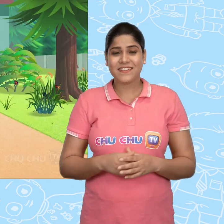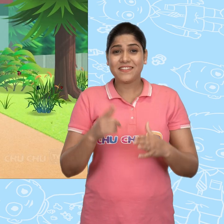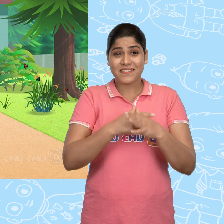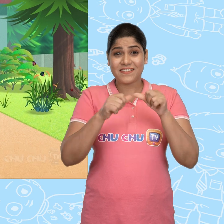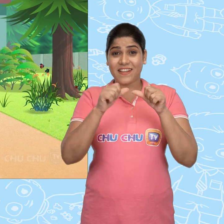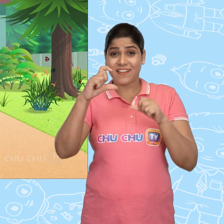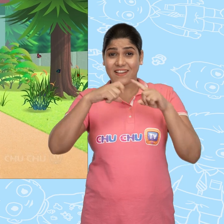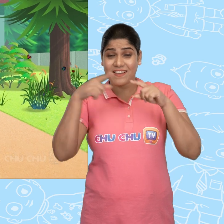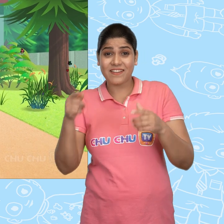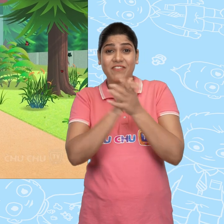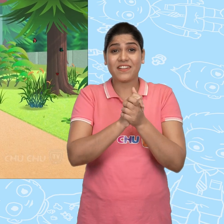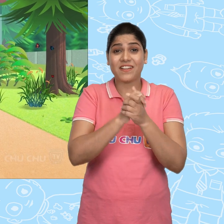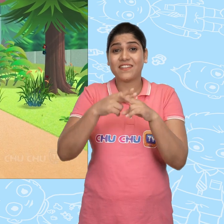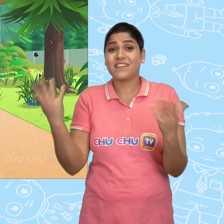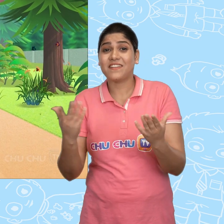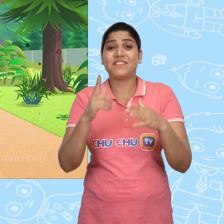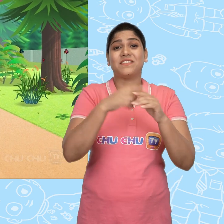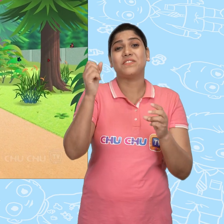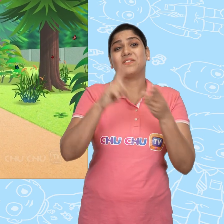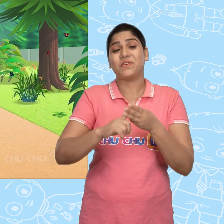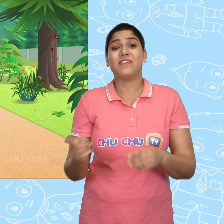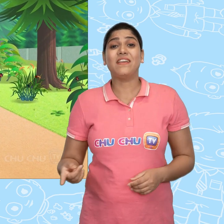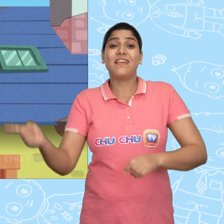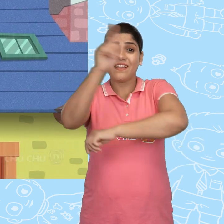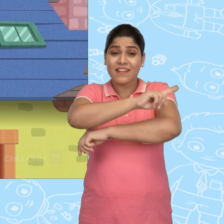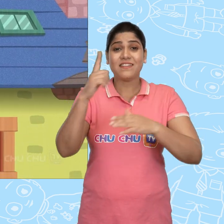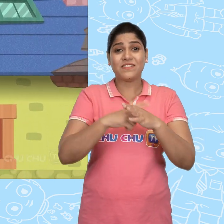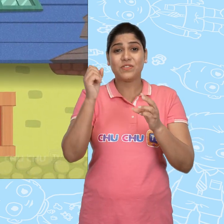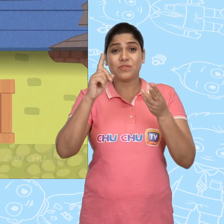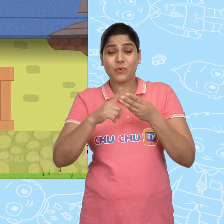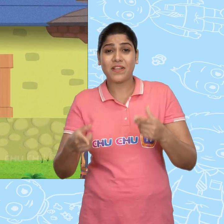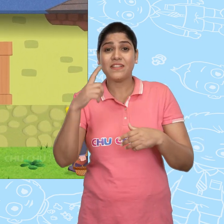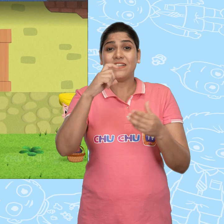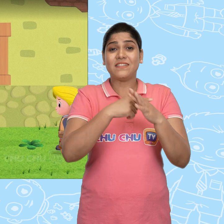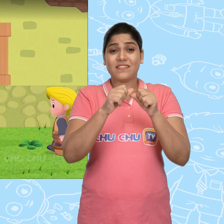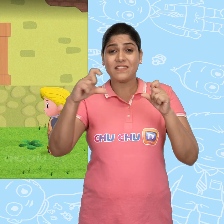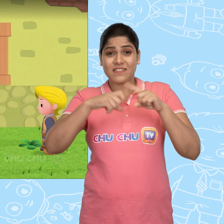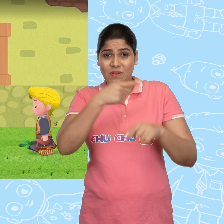Jack had a friend named Joe. One day, Joe asked Jack